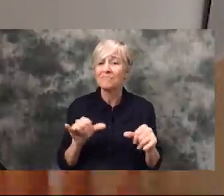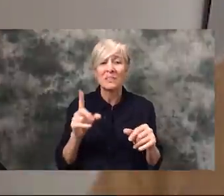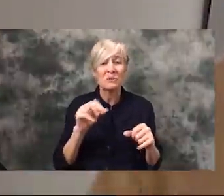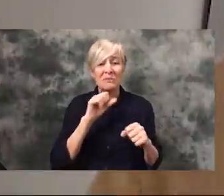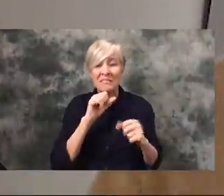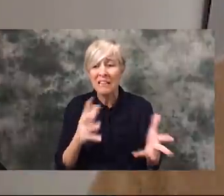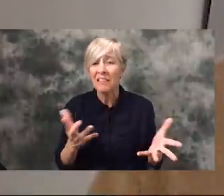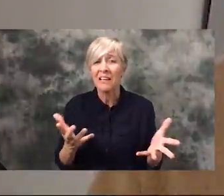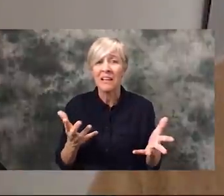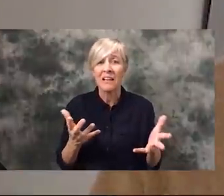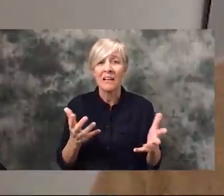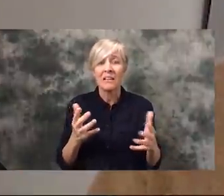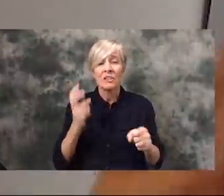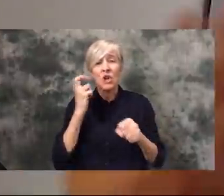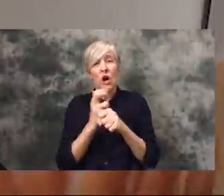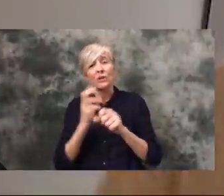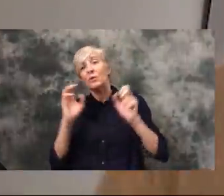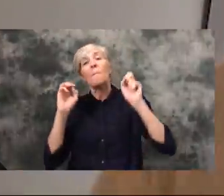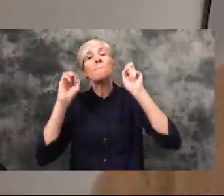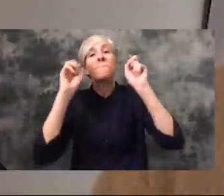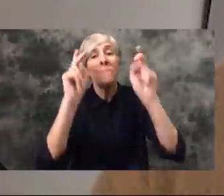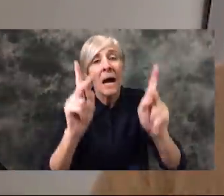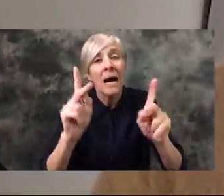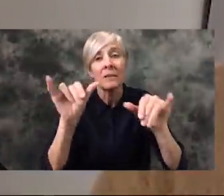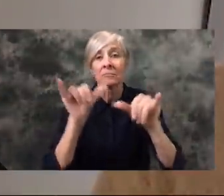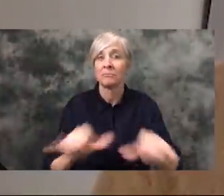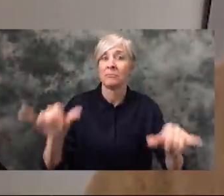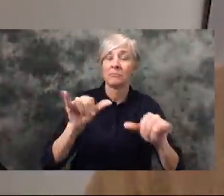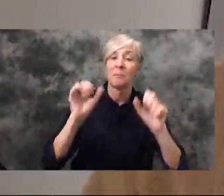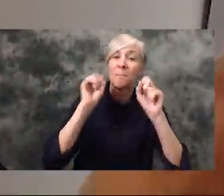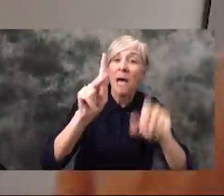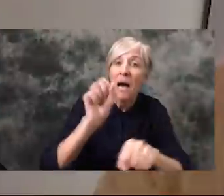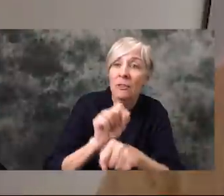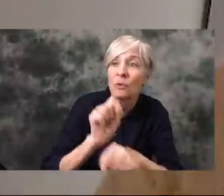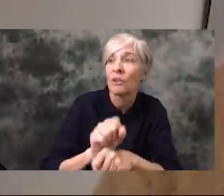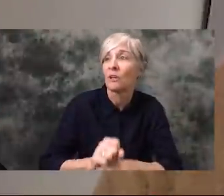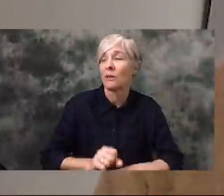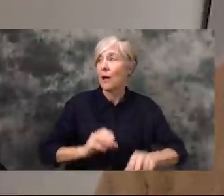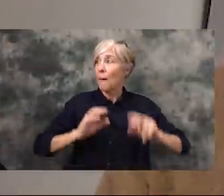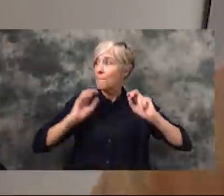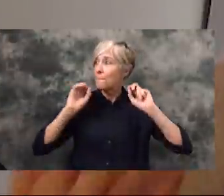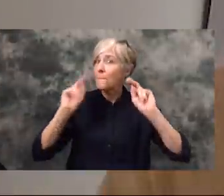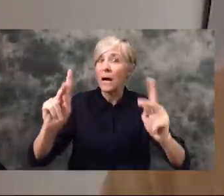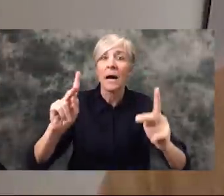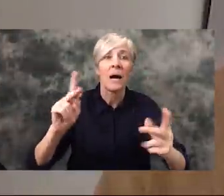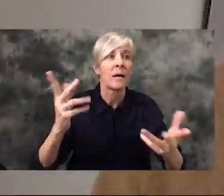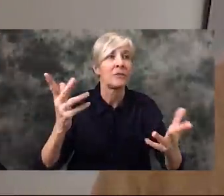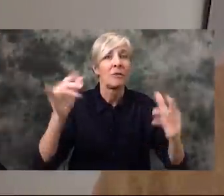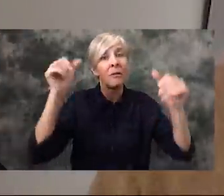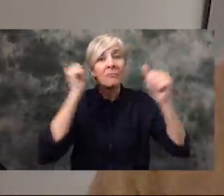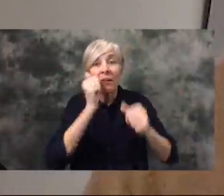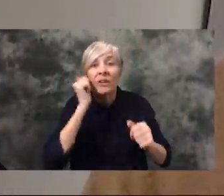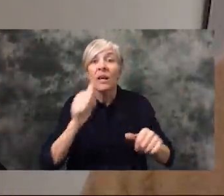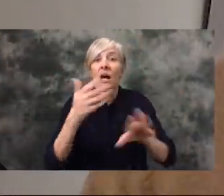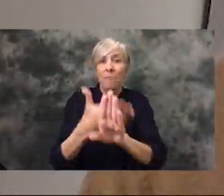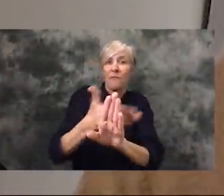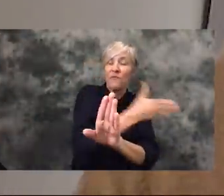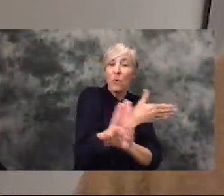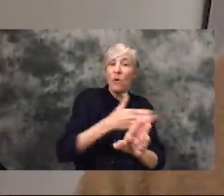to do, it can be hard to put yourself back into your routine. So, going back to the workforce or going back to those day-to-day activities that people